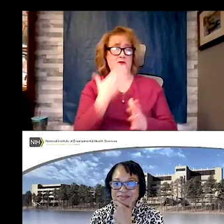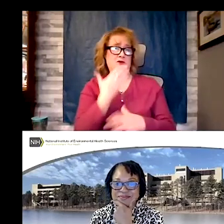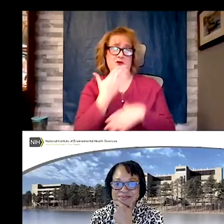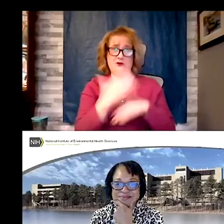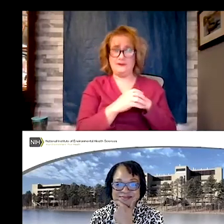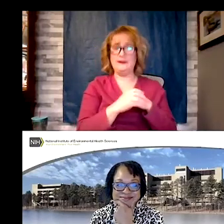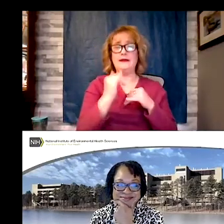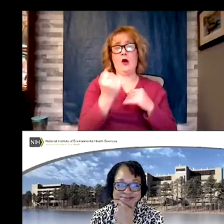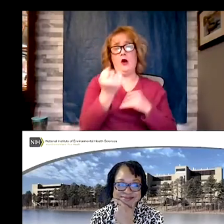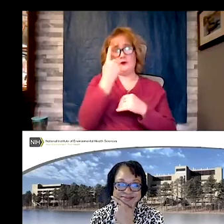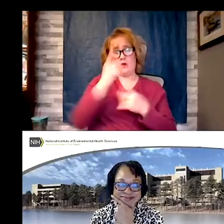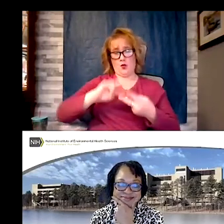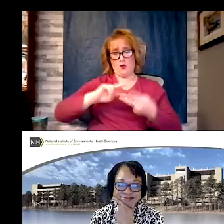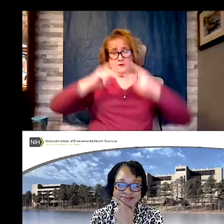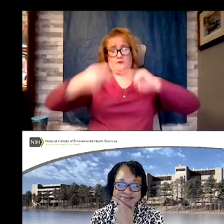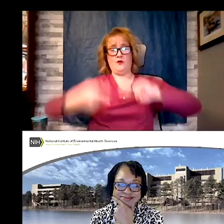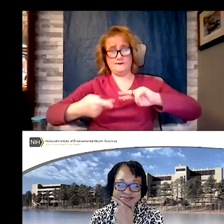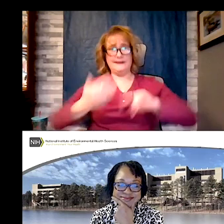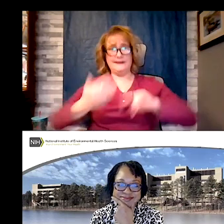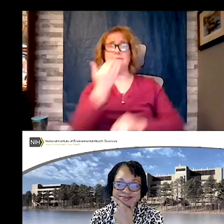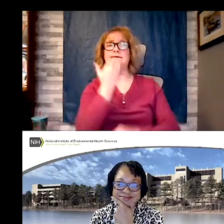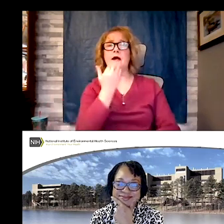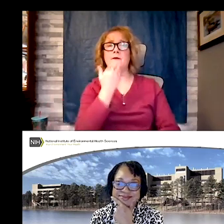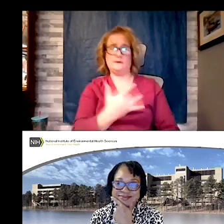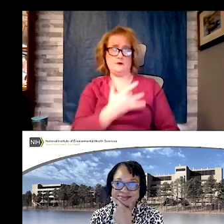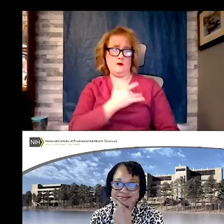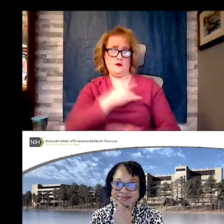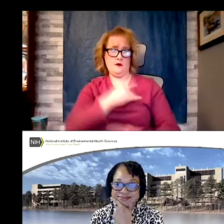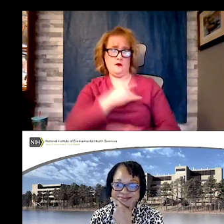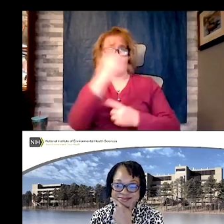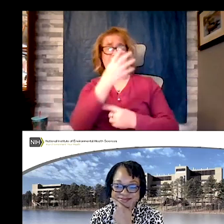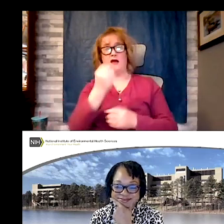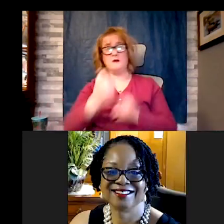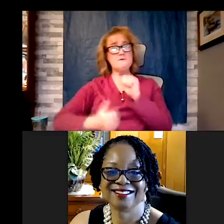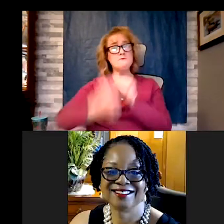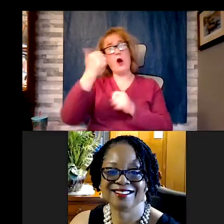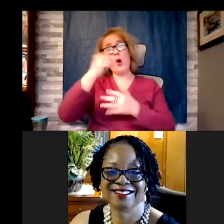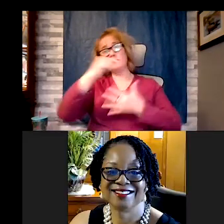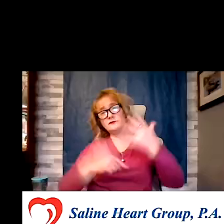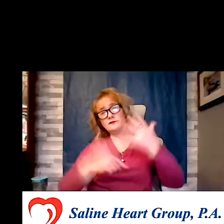disease and most chronic illnesses. And again, the thing that would have jumped in my